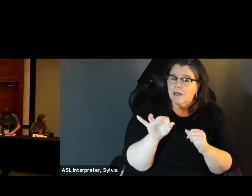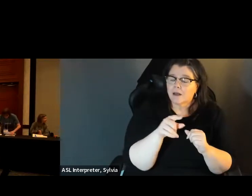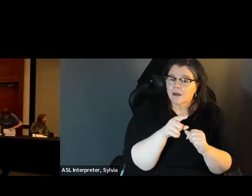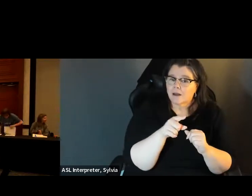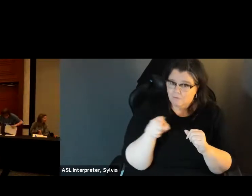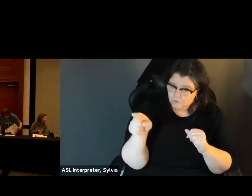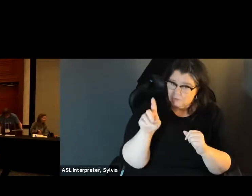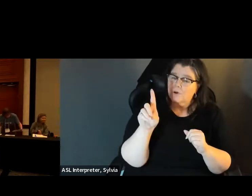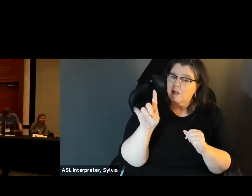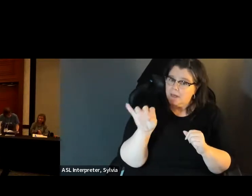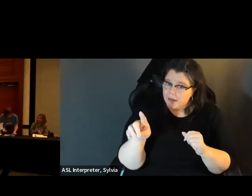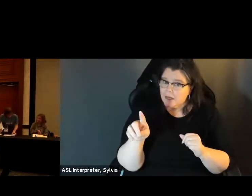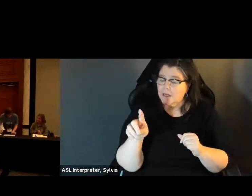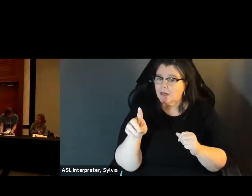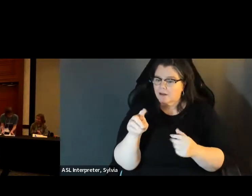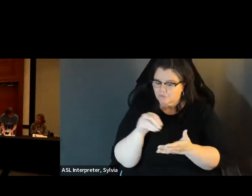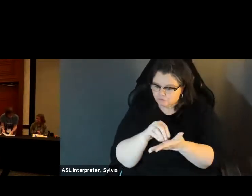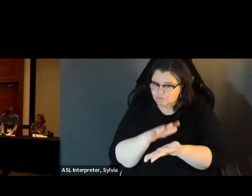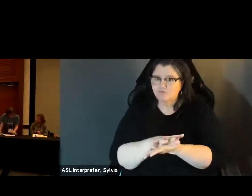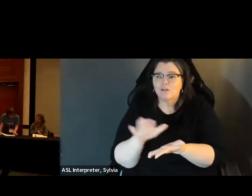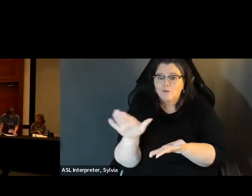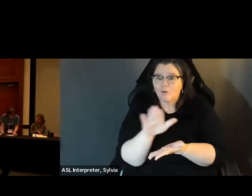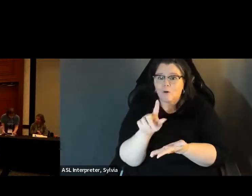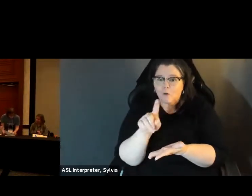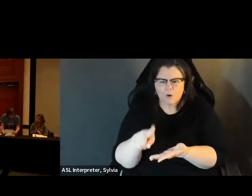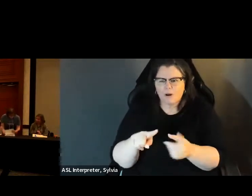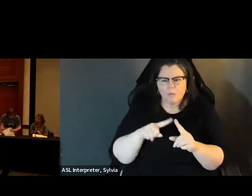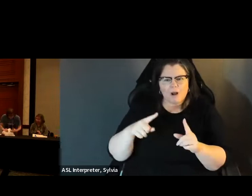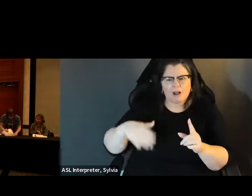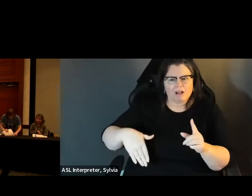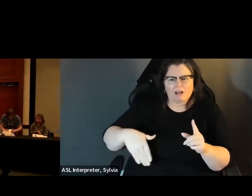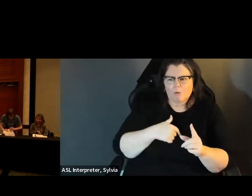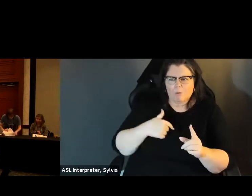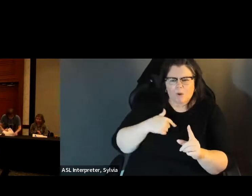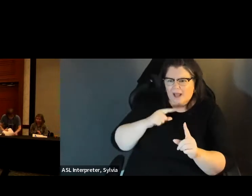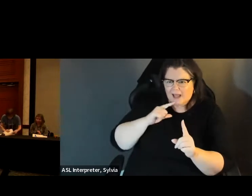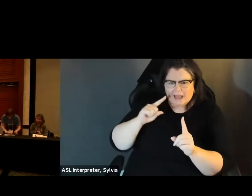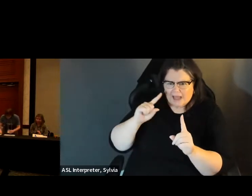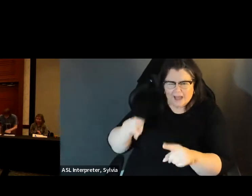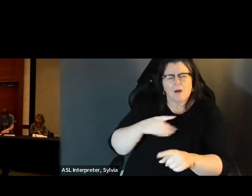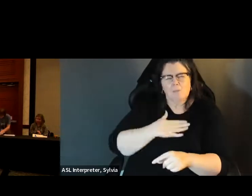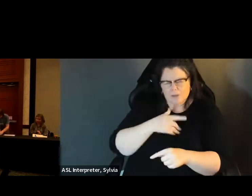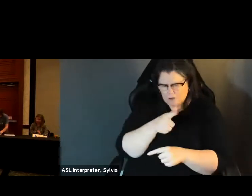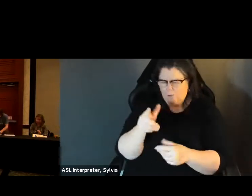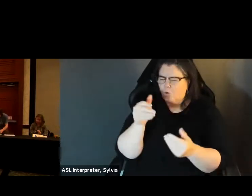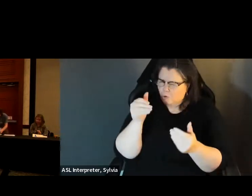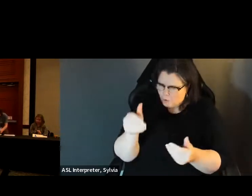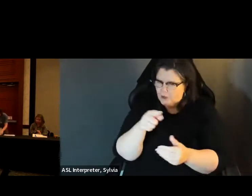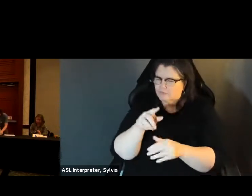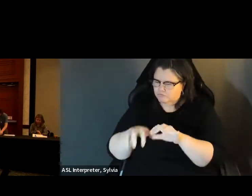panelists get settled is that if you have posed a question during the summit and it hasn' t been answered, if you could Florida. One thing I want to let everyone know before we get started, and as our get settled is that if you have posed a question during the summit, and it hasn't answered if you could just go ahead and continue to post in the chat and we're gonna pull